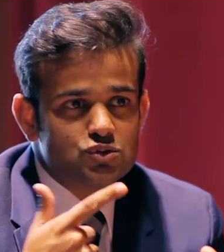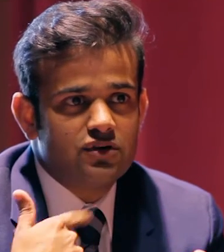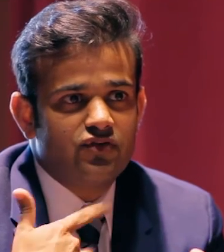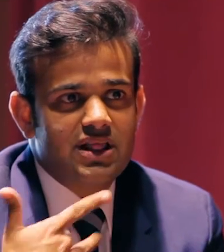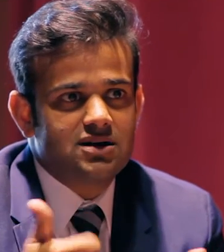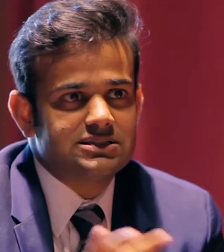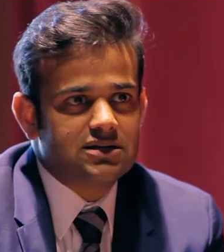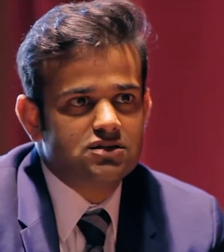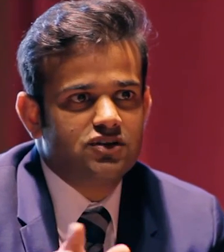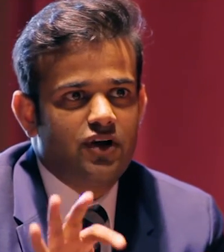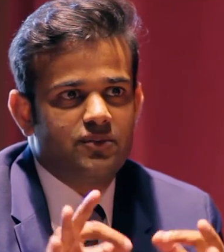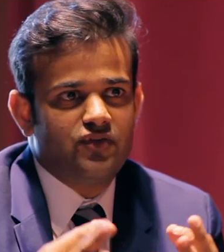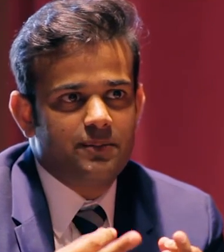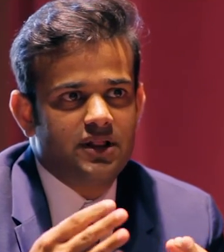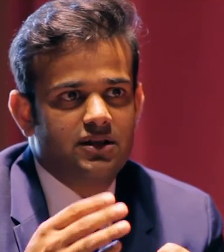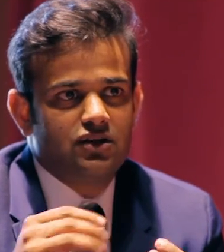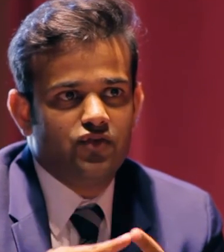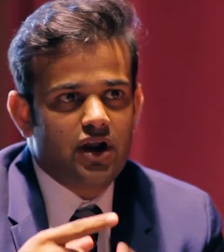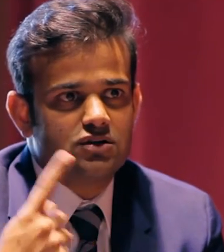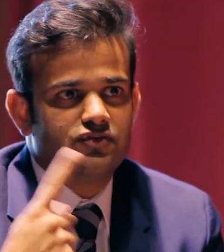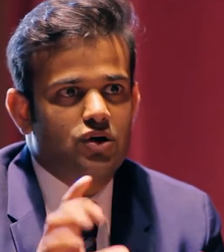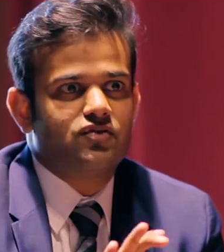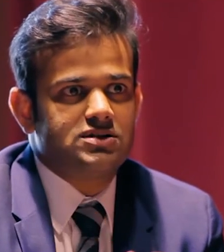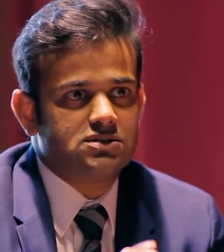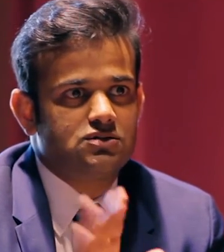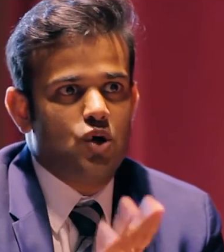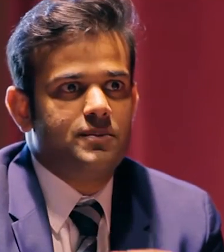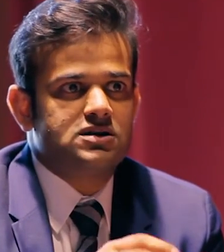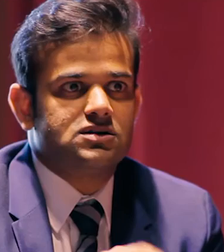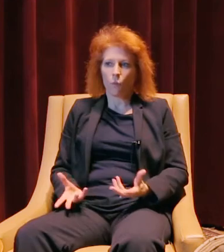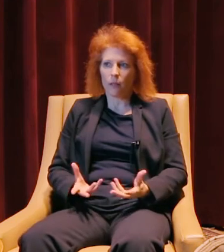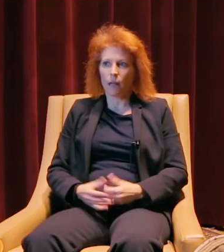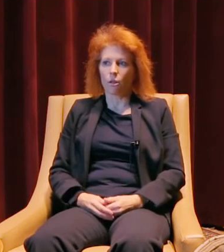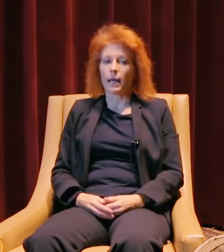[Vai] Did you have a lot of support from your family, or was it kinda stressful? What did that look like? - My family has always